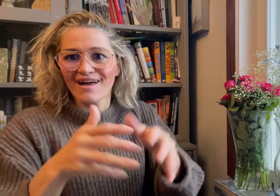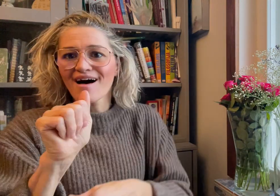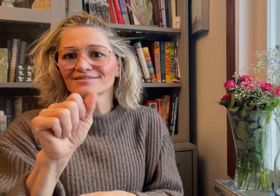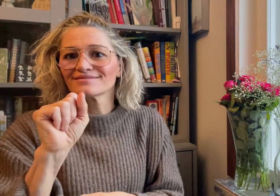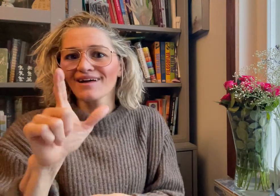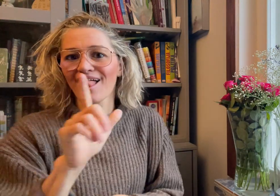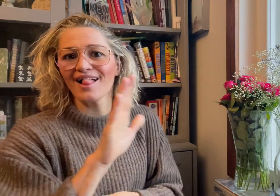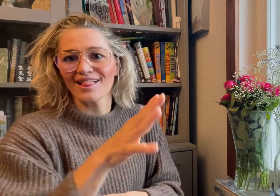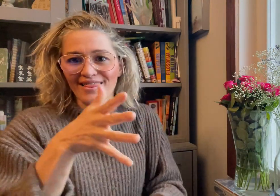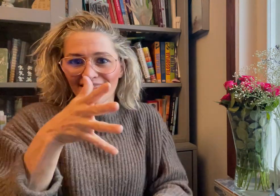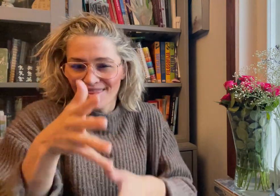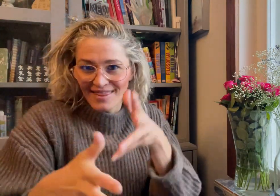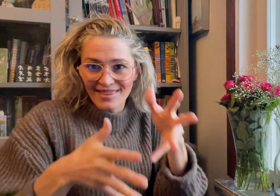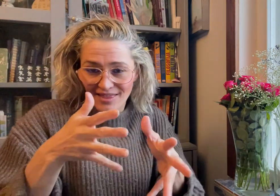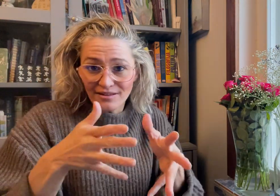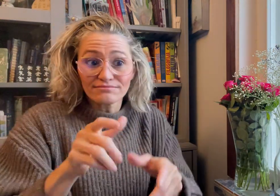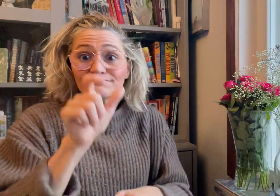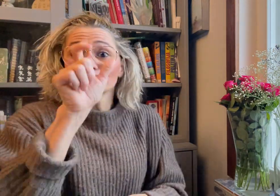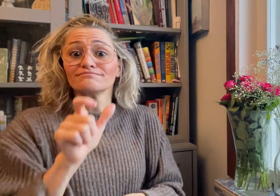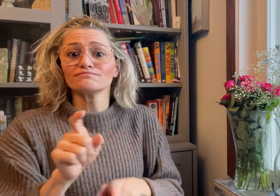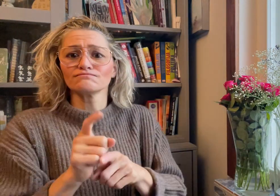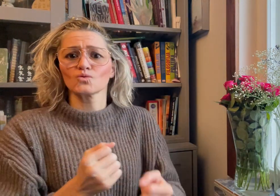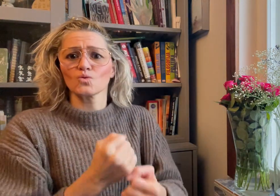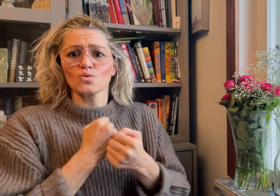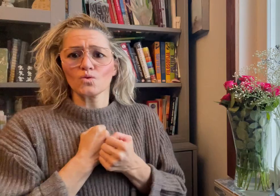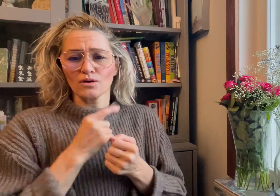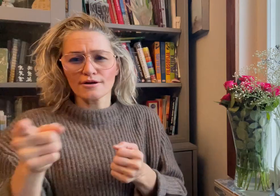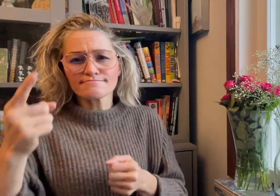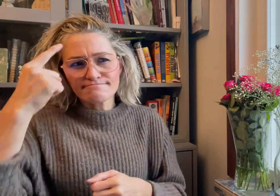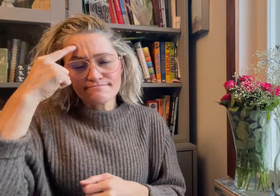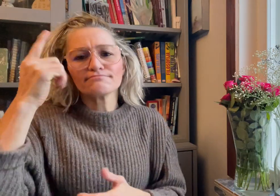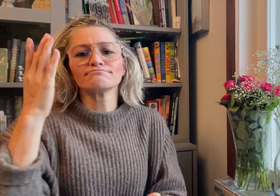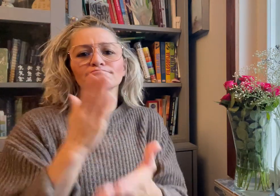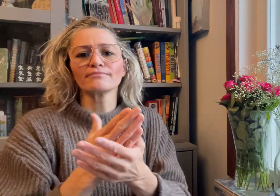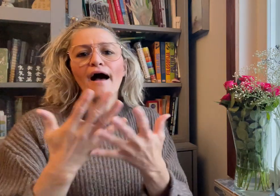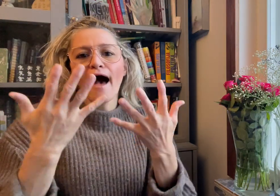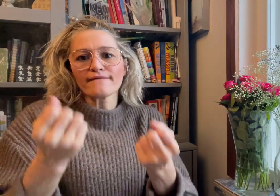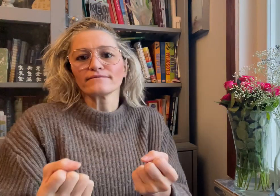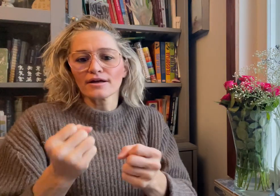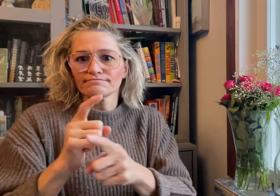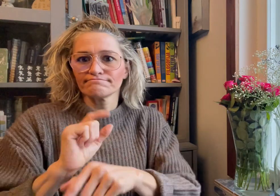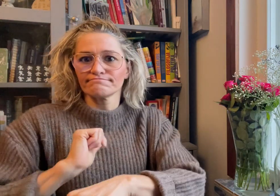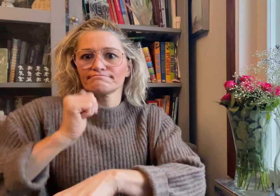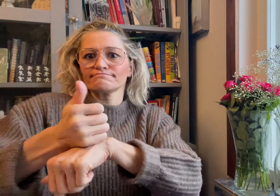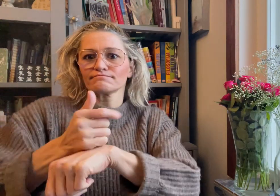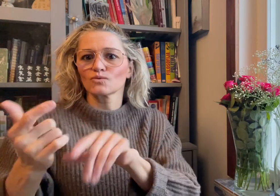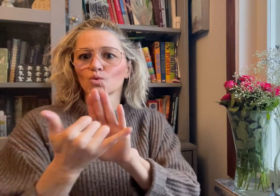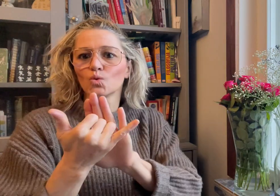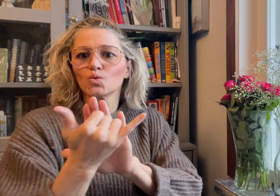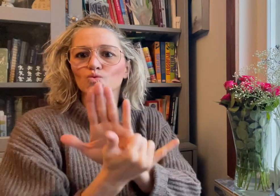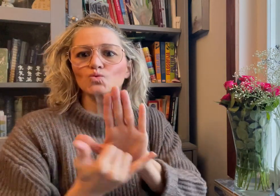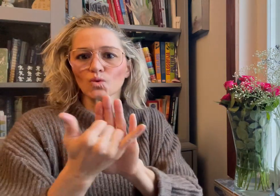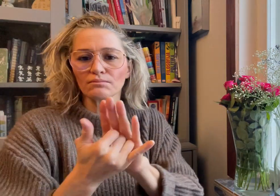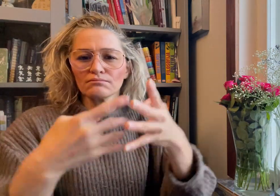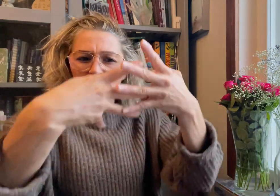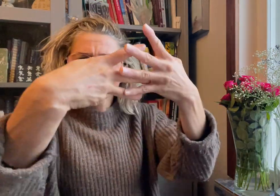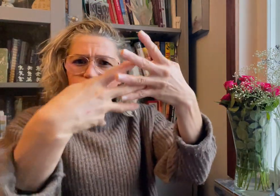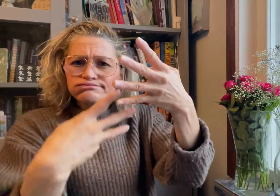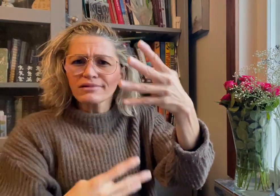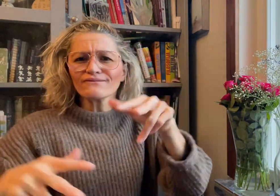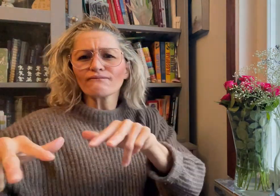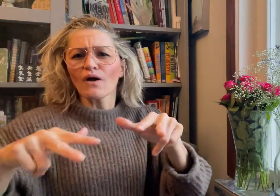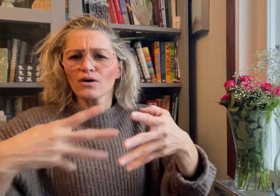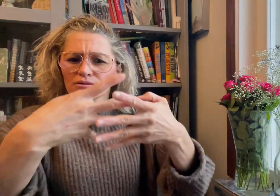15 ASL signs, and the owners said they created a YouTube